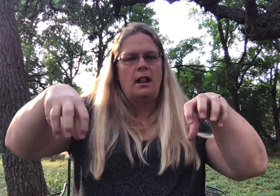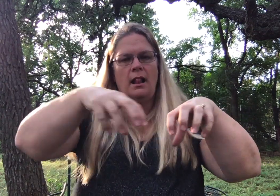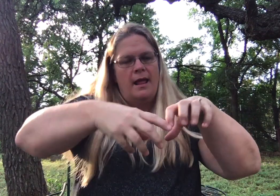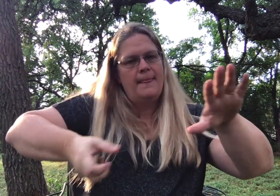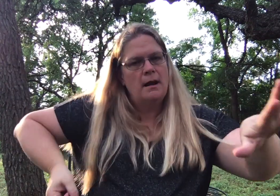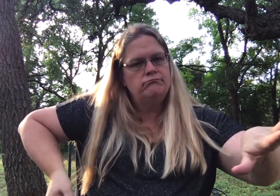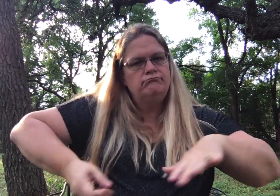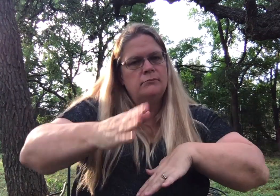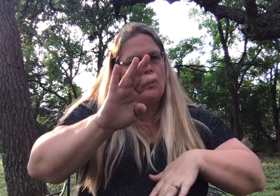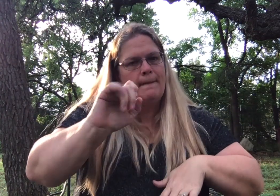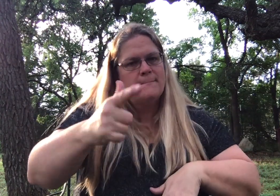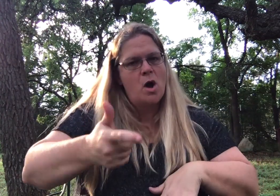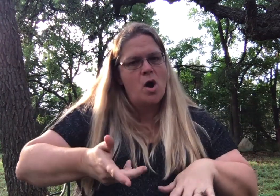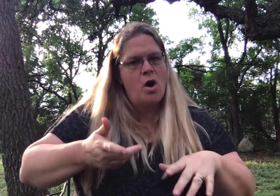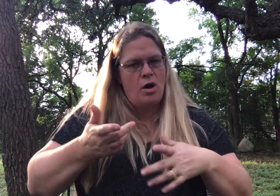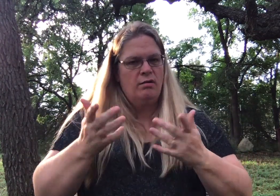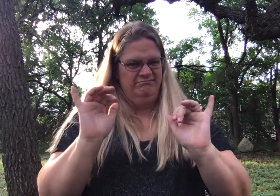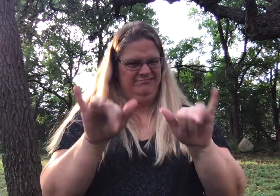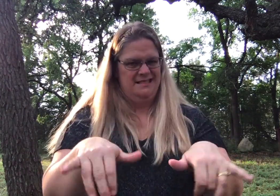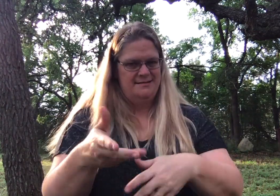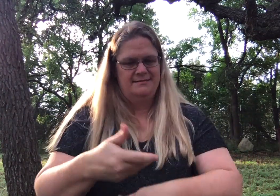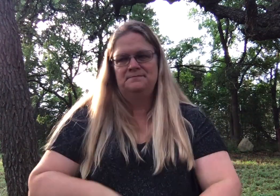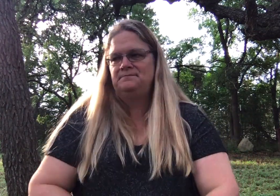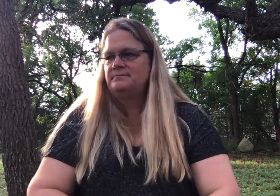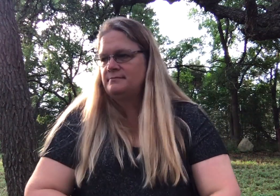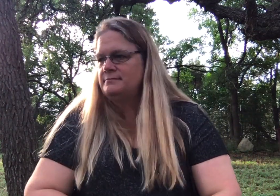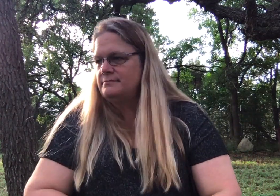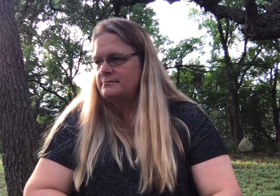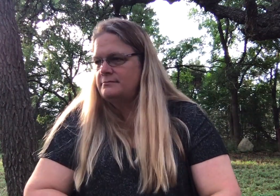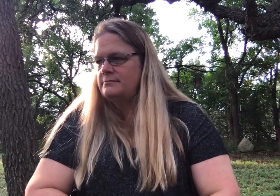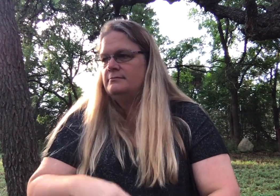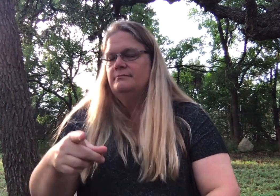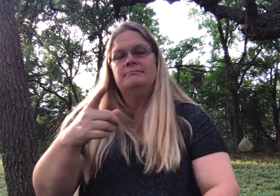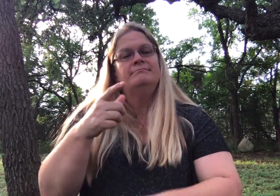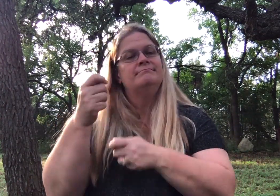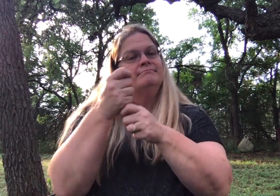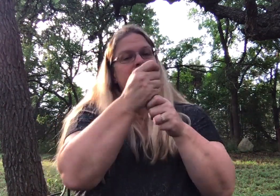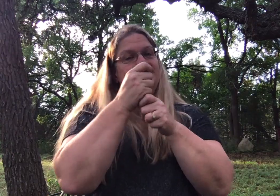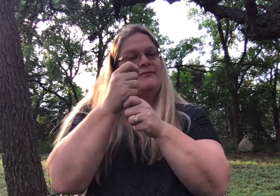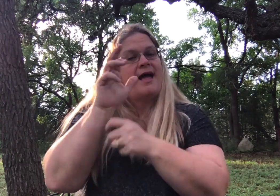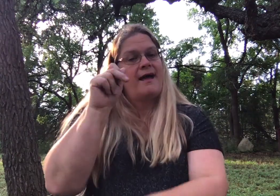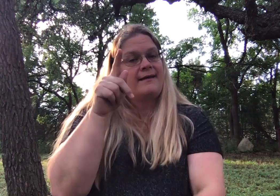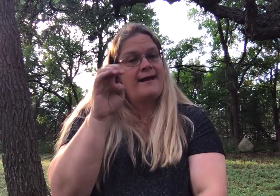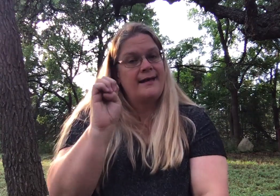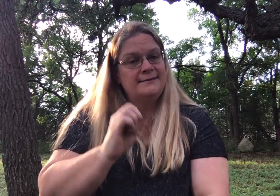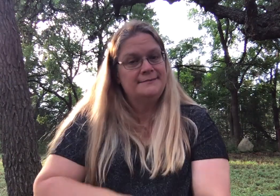And then while using a ball that you have at home. You can fly a kite together.